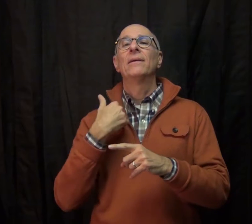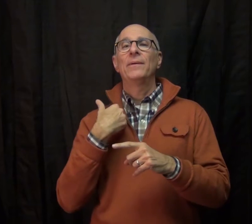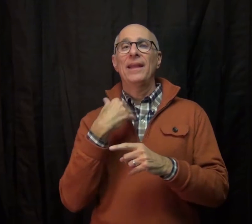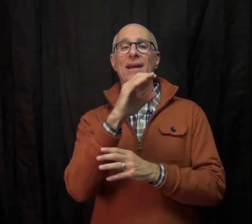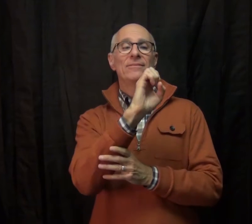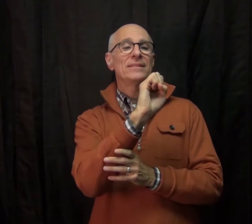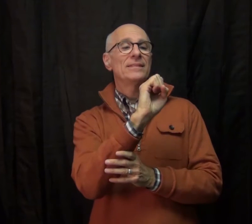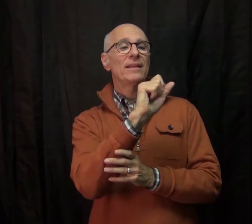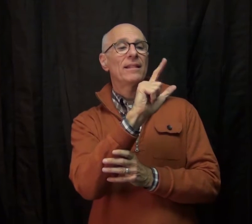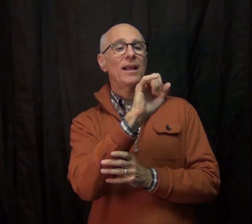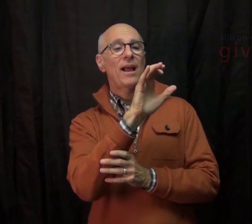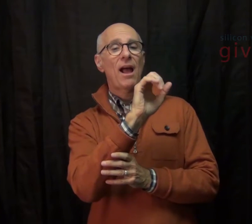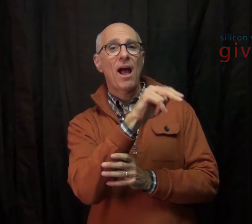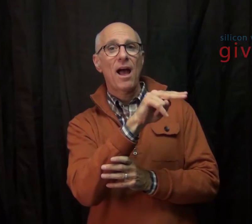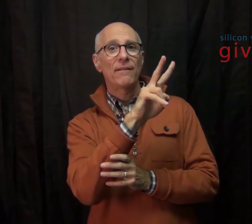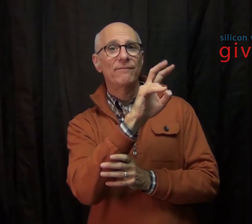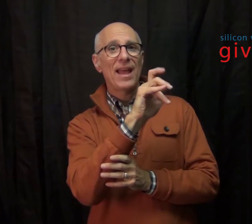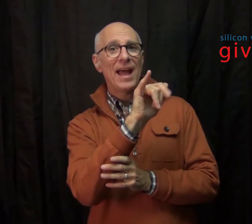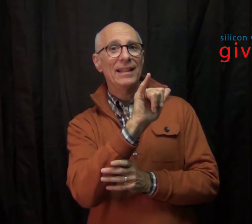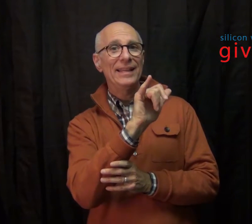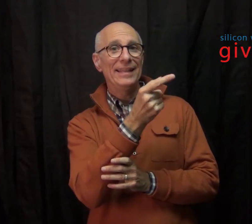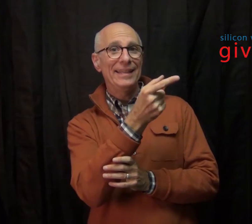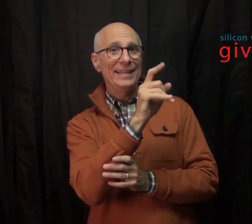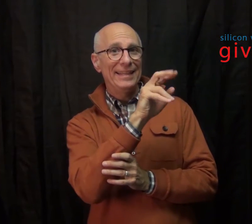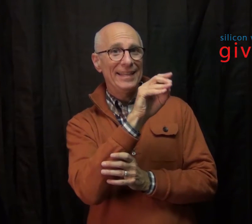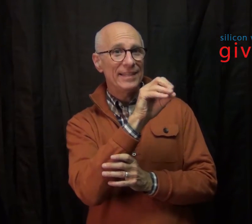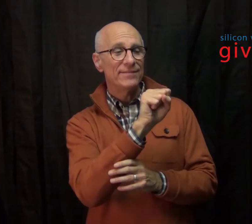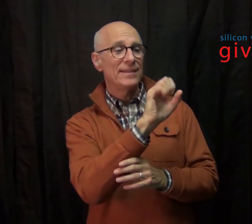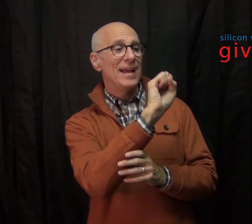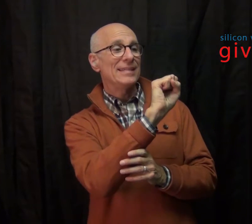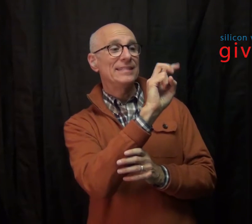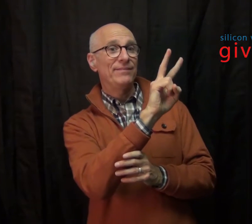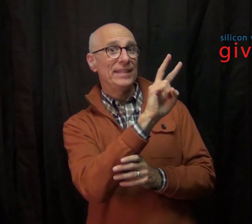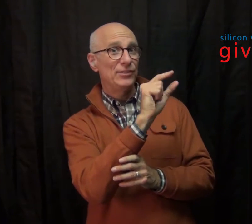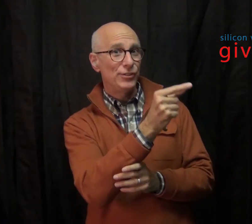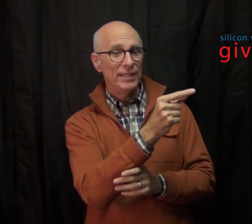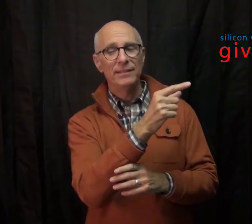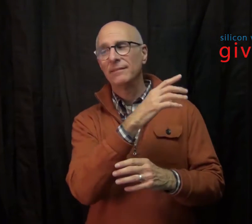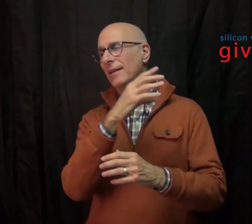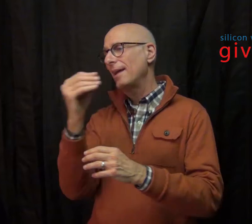we have Silicon Valley Gives (SVG)